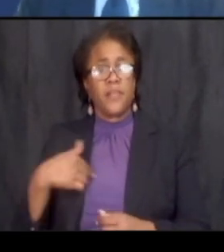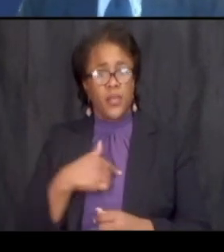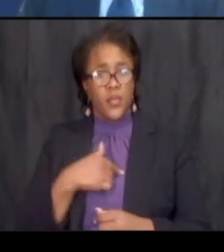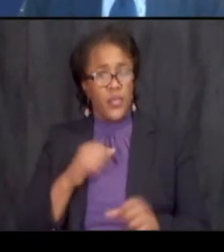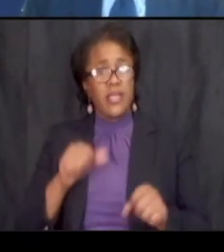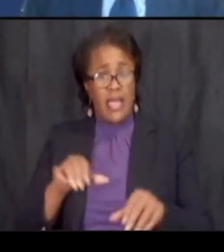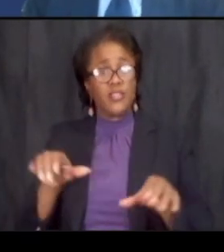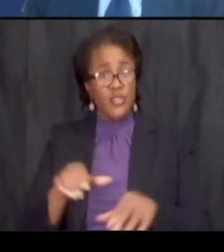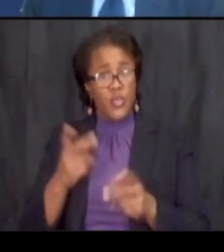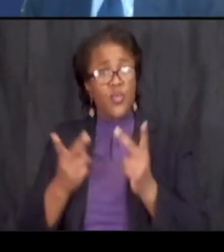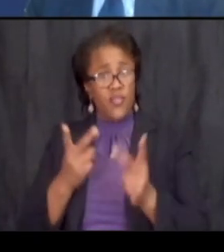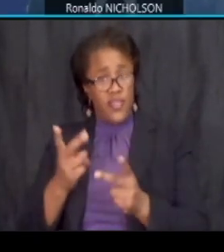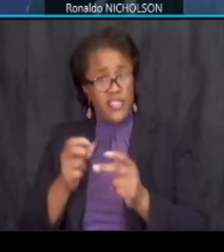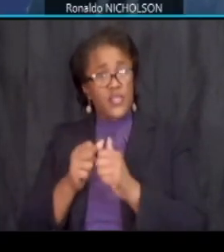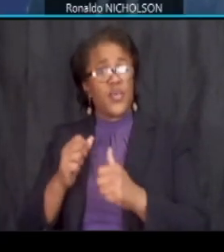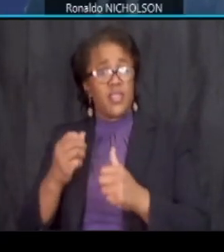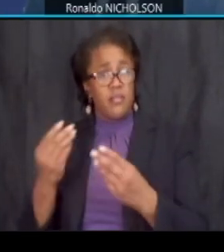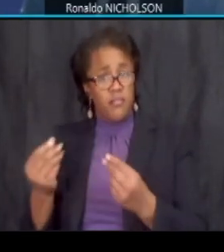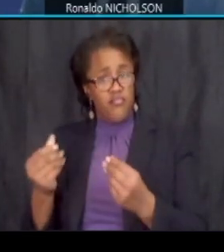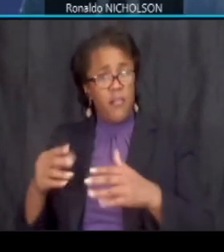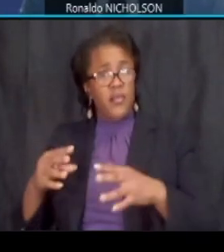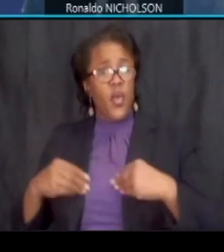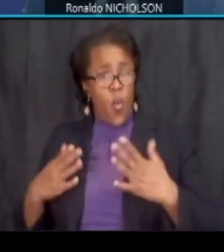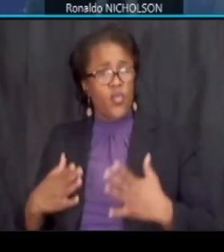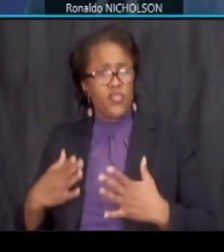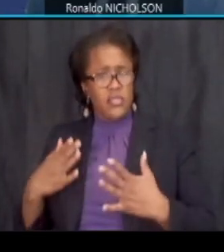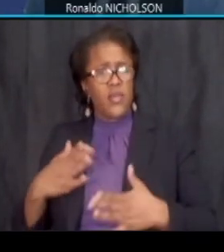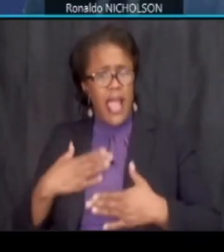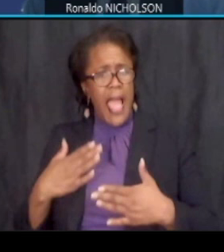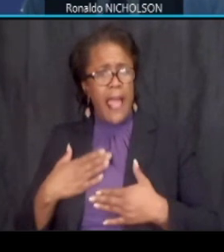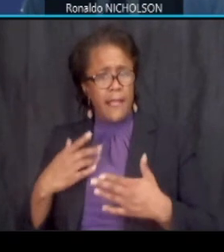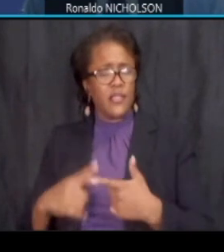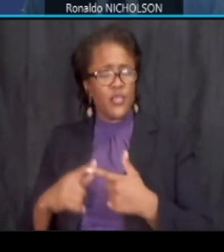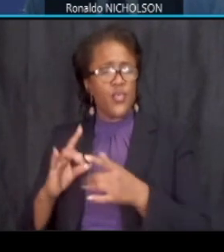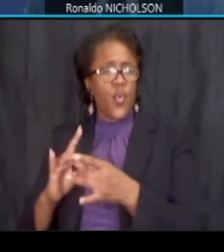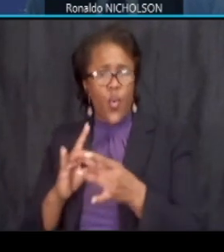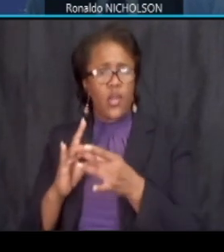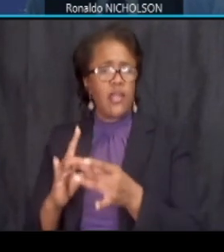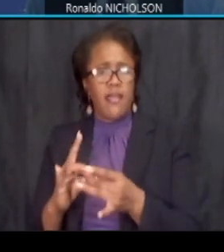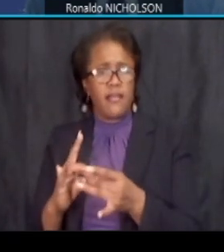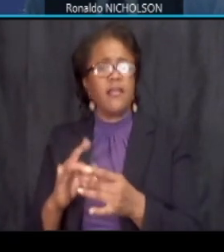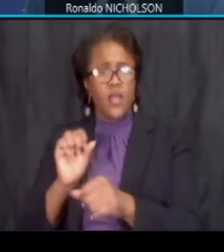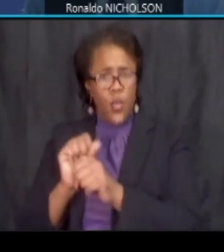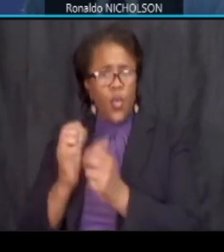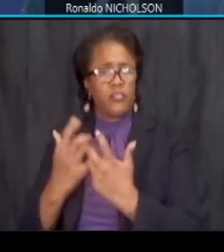with property owners and we'll be happy to uh coordinate and work with you through ddot